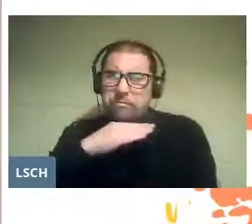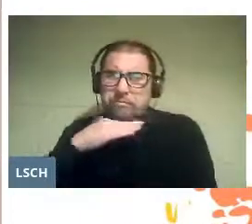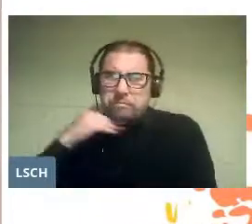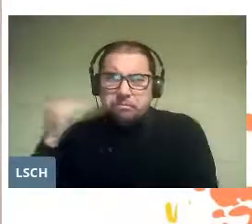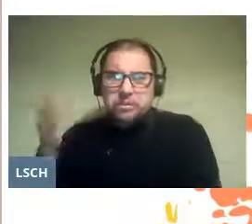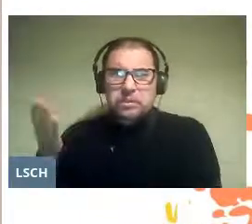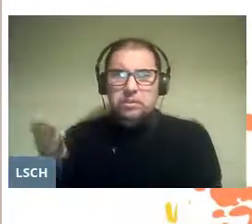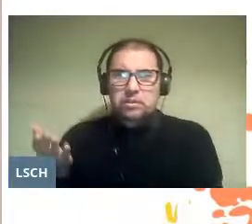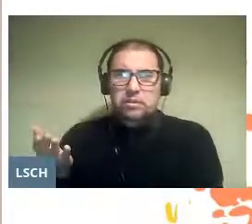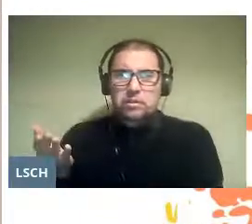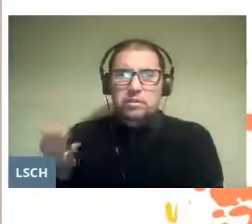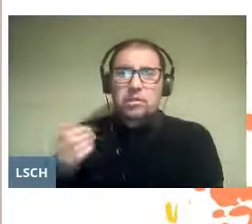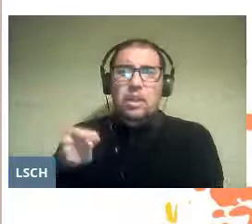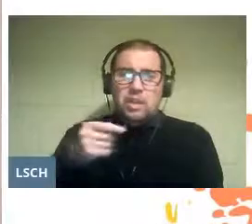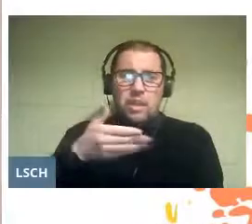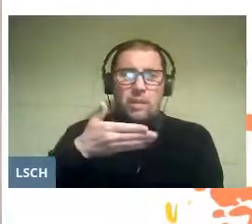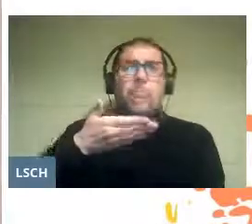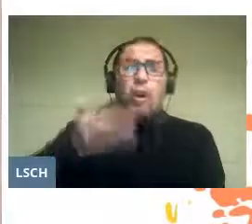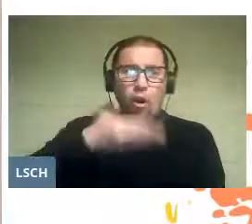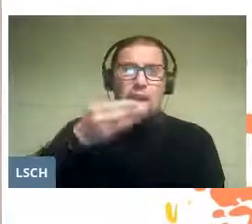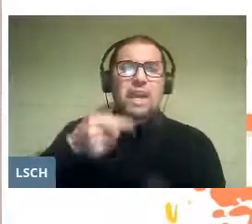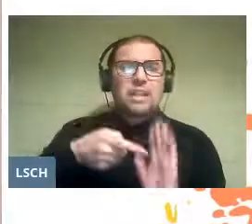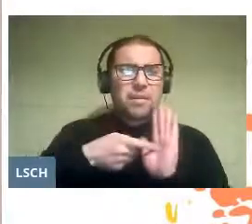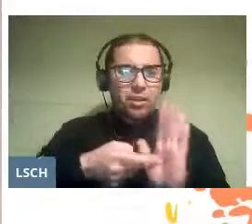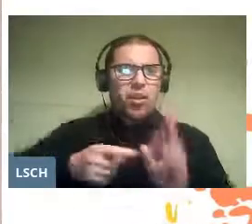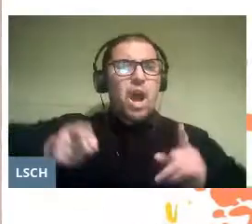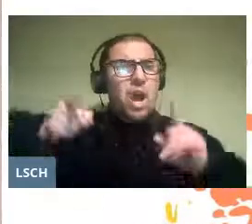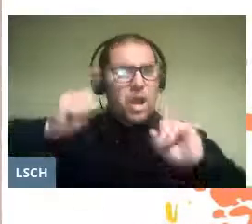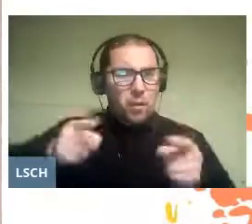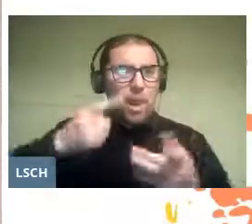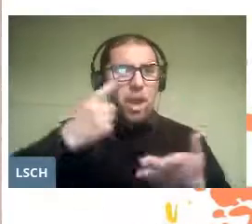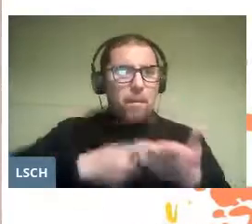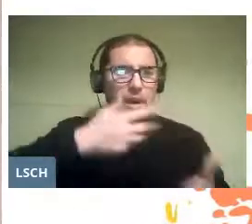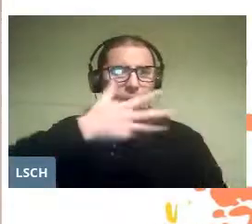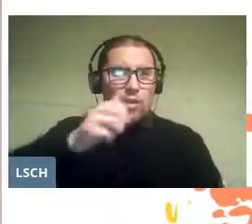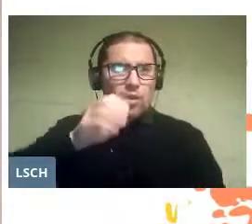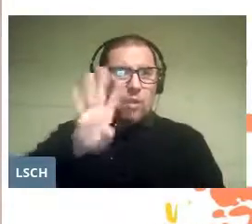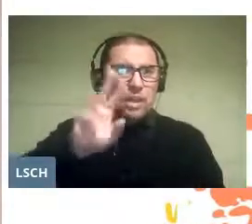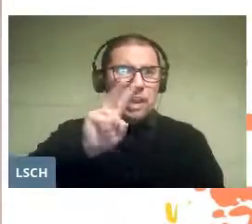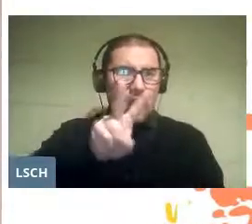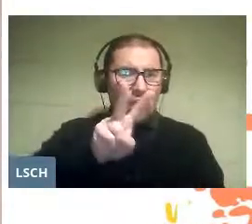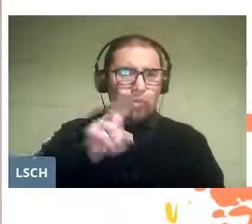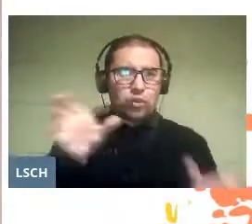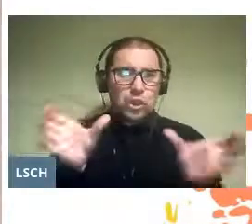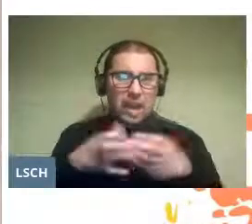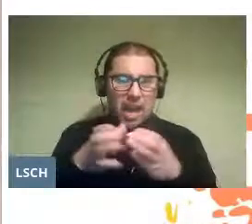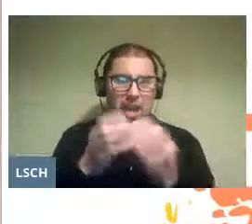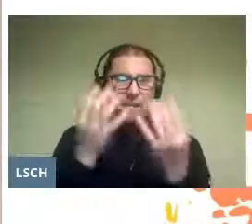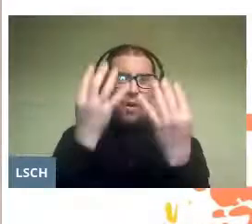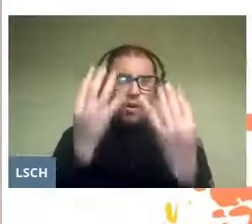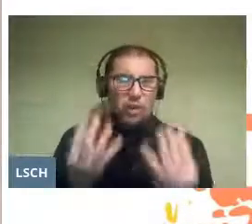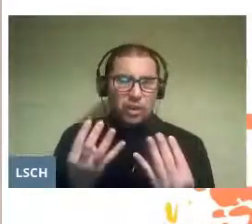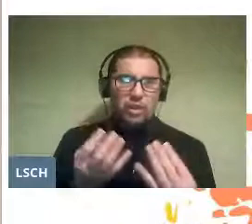this opera was presented in 1942 in the concentration camp of Terezín,